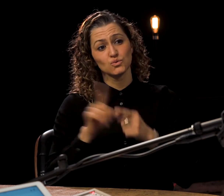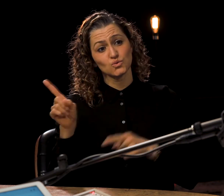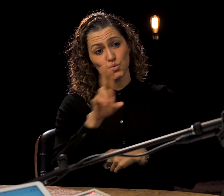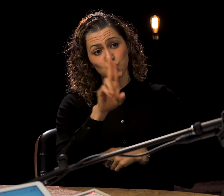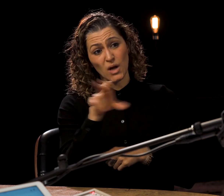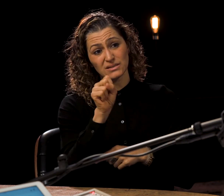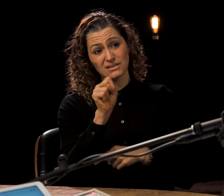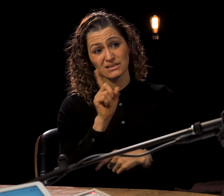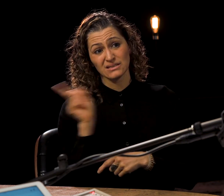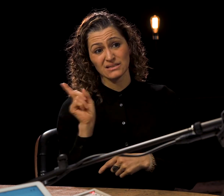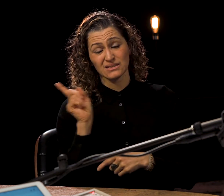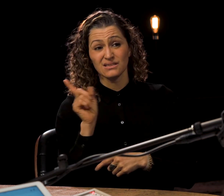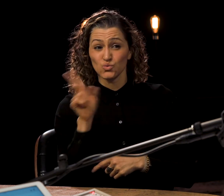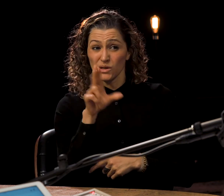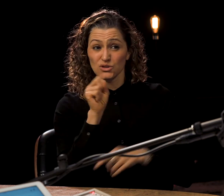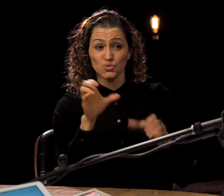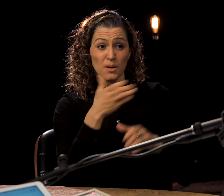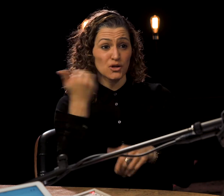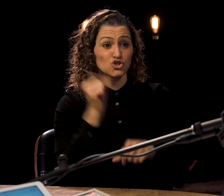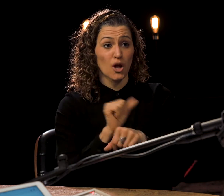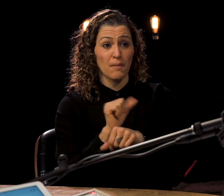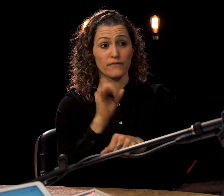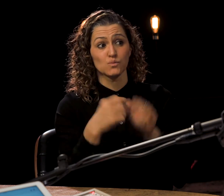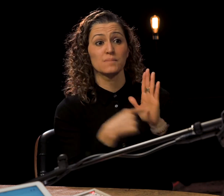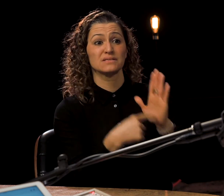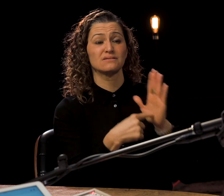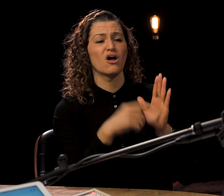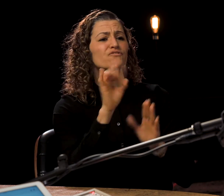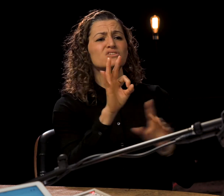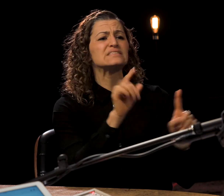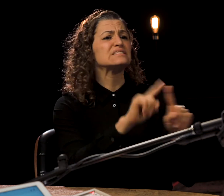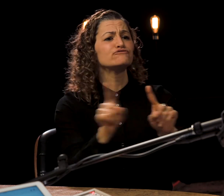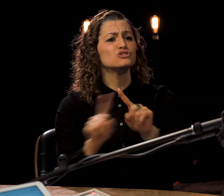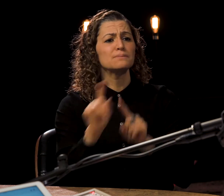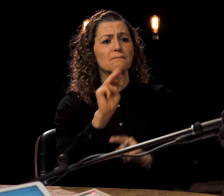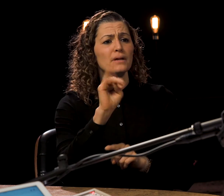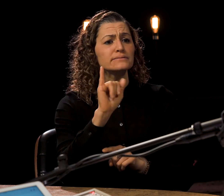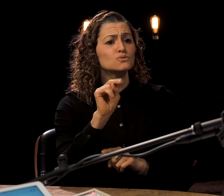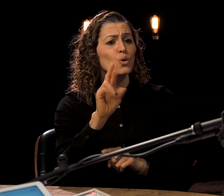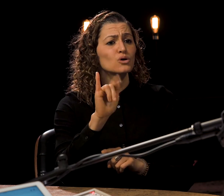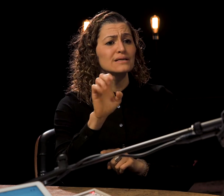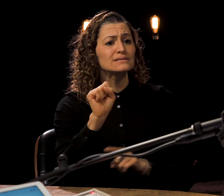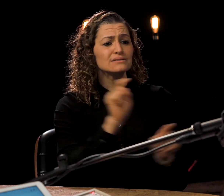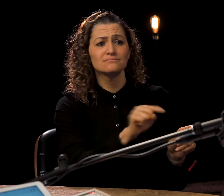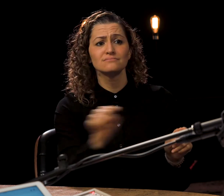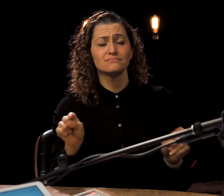Dawn Jani Birley: very weak relative Dawn Jani Birley: to other areas such as the Dawn Jani Birley: United States, which does a better job